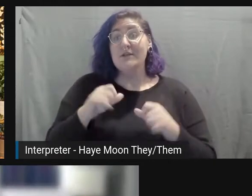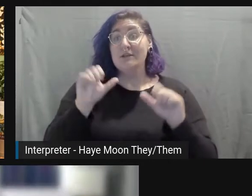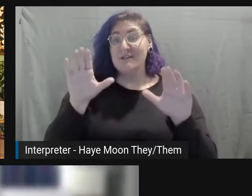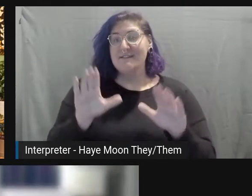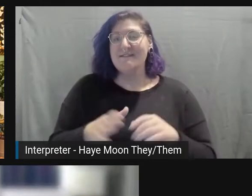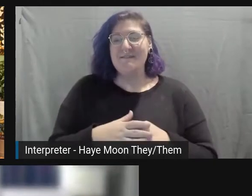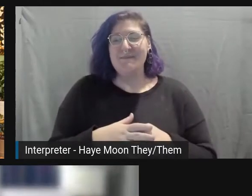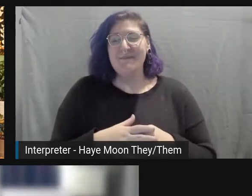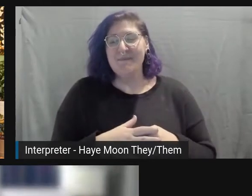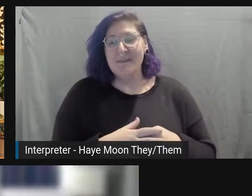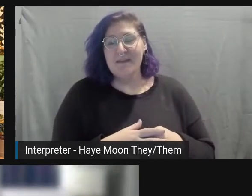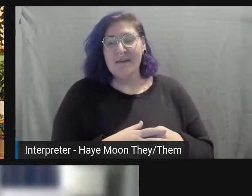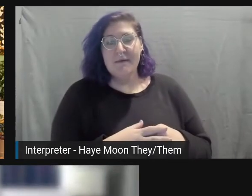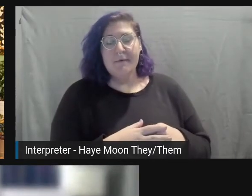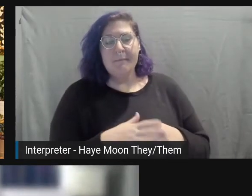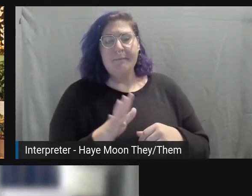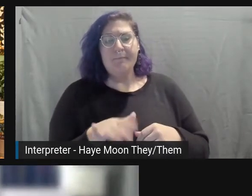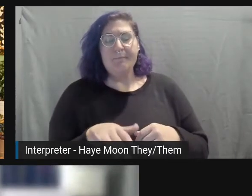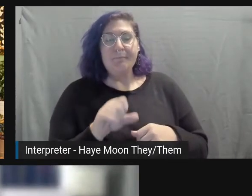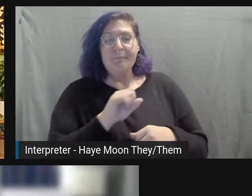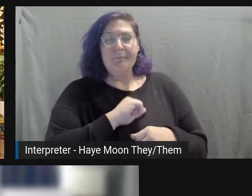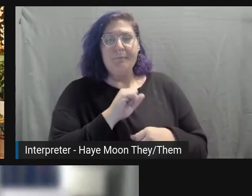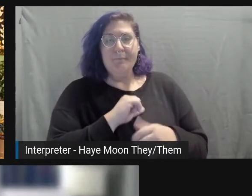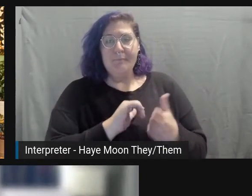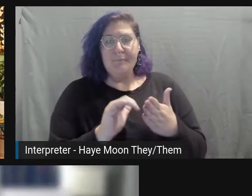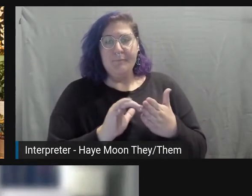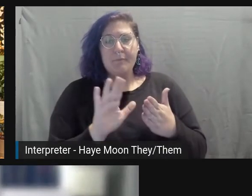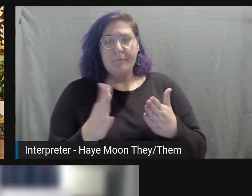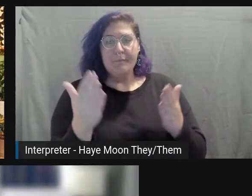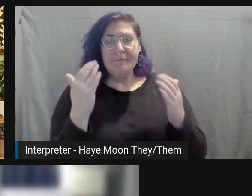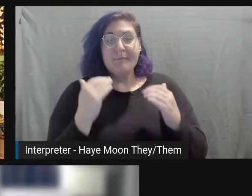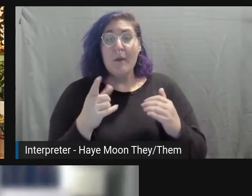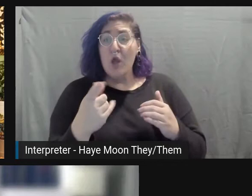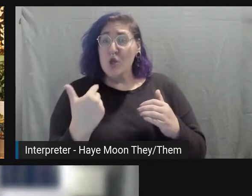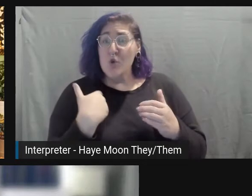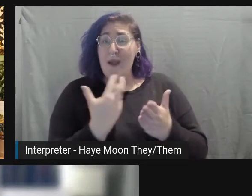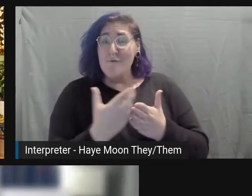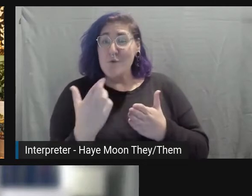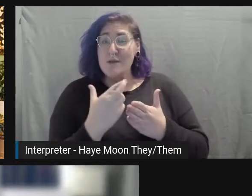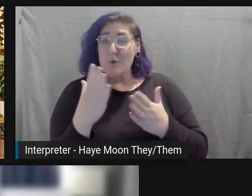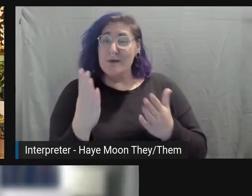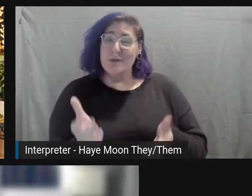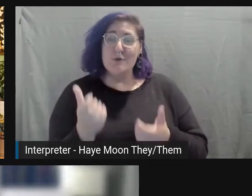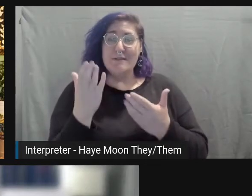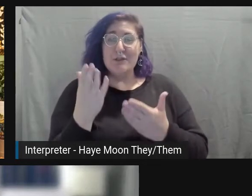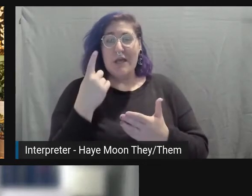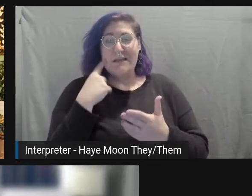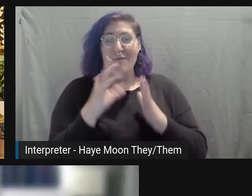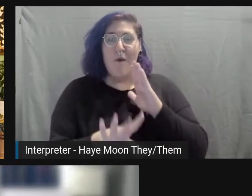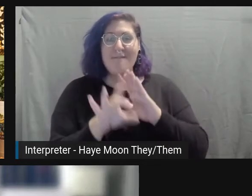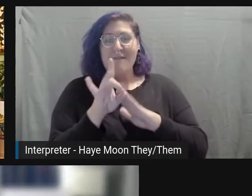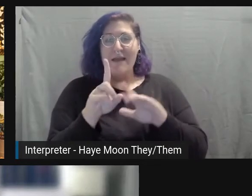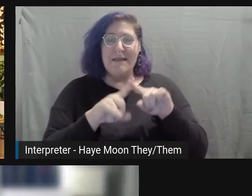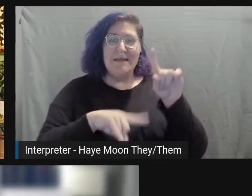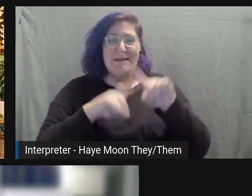Do you have resources to suggest for finding diverse photography?